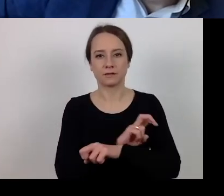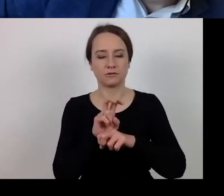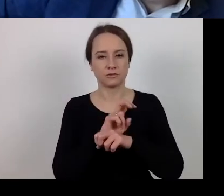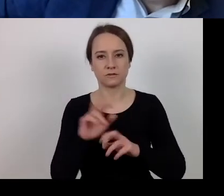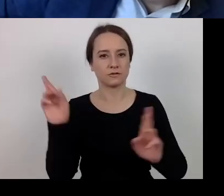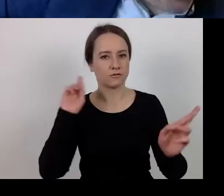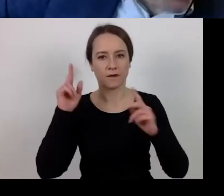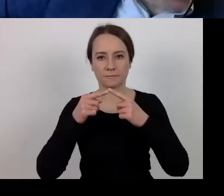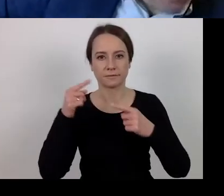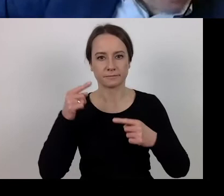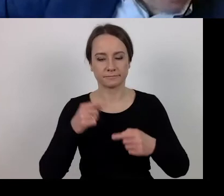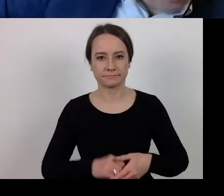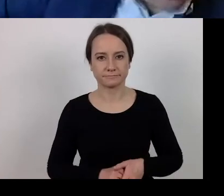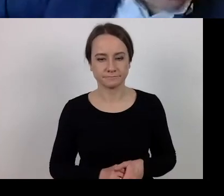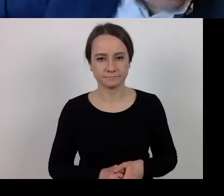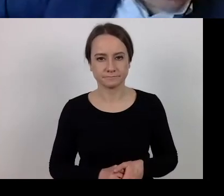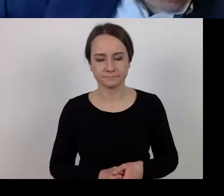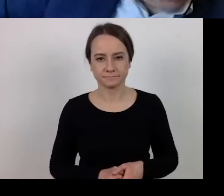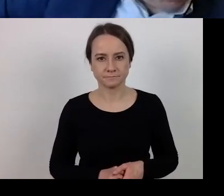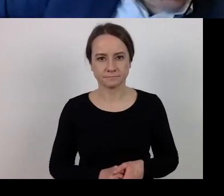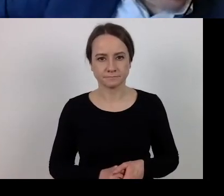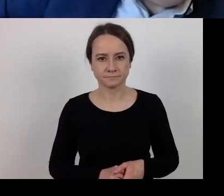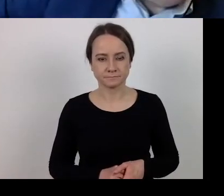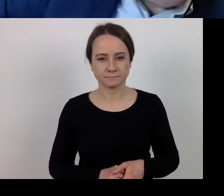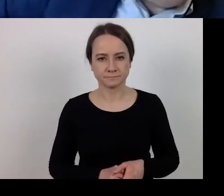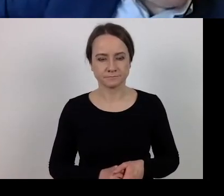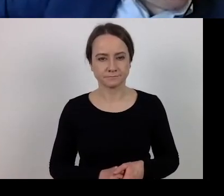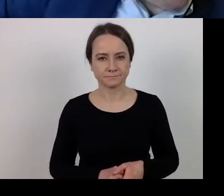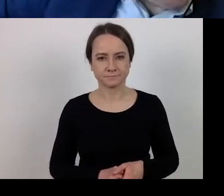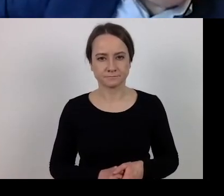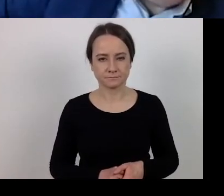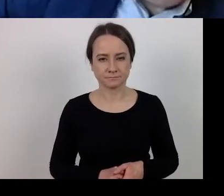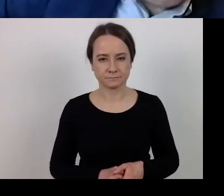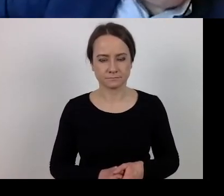There could be the following situation: